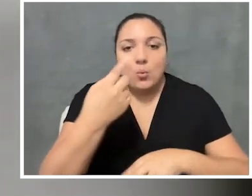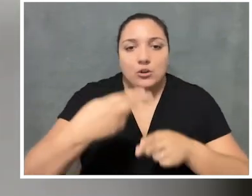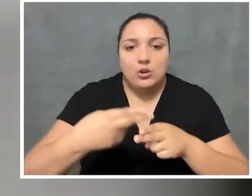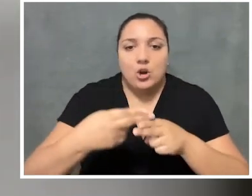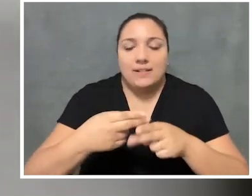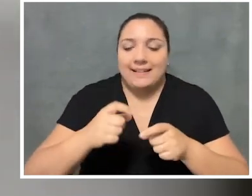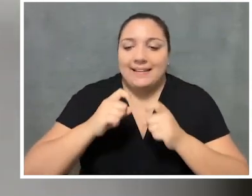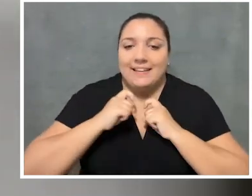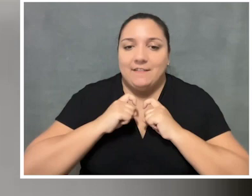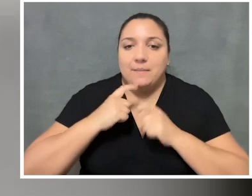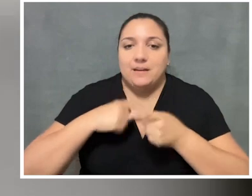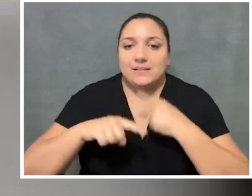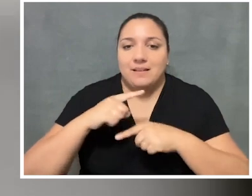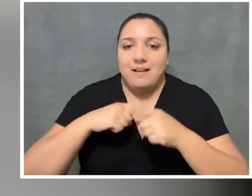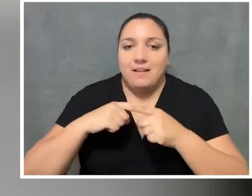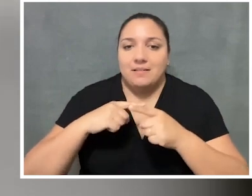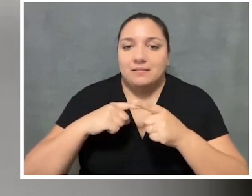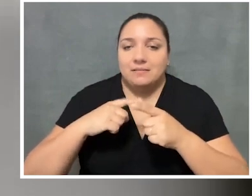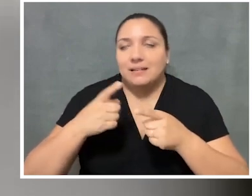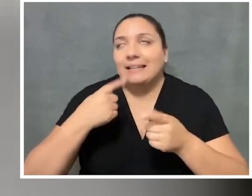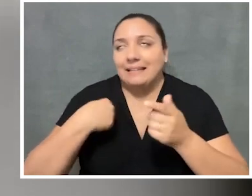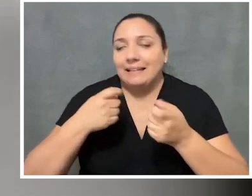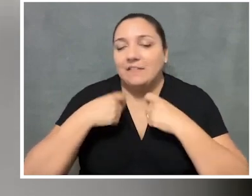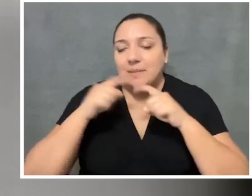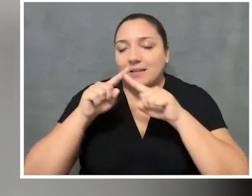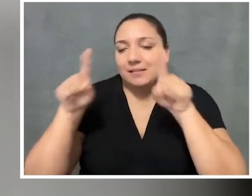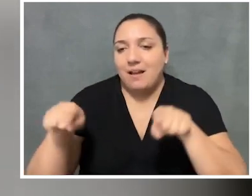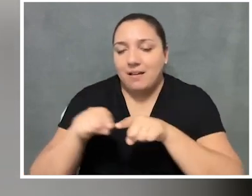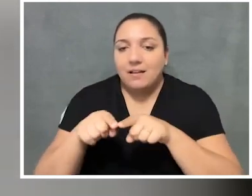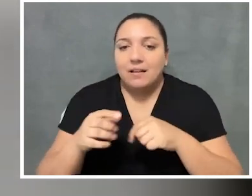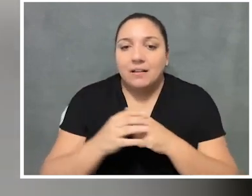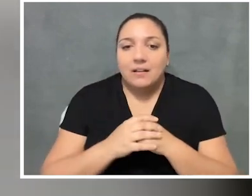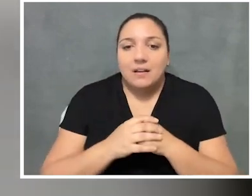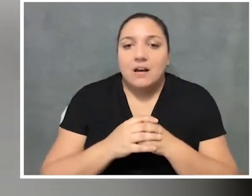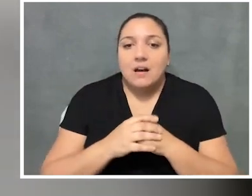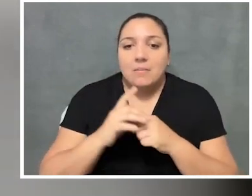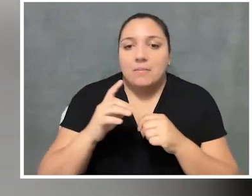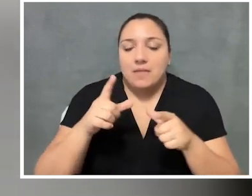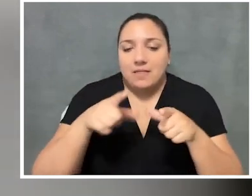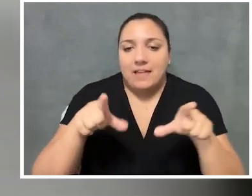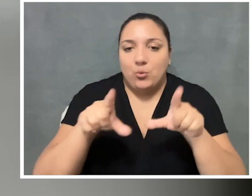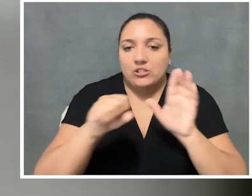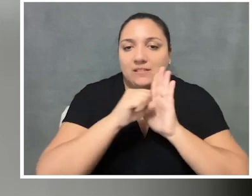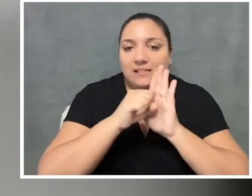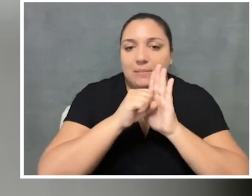One is called "Give Me a Sign: The Language of Symbols." It's open through September 2024.